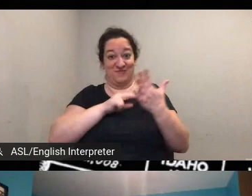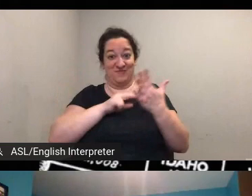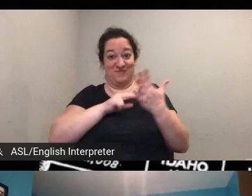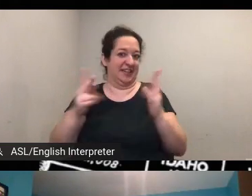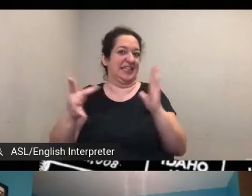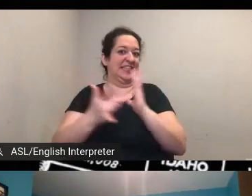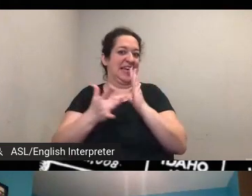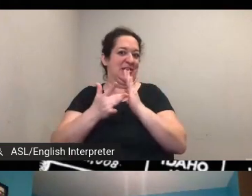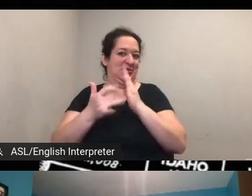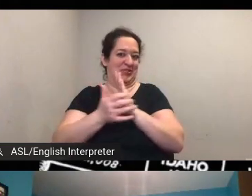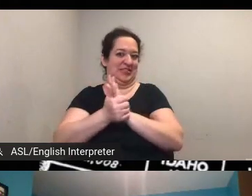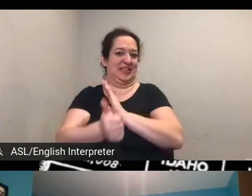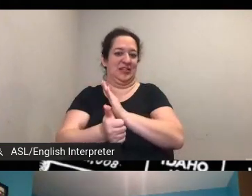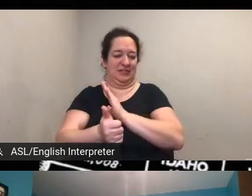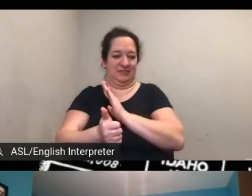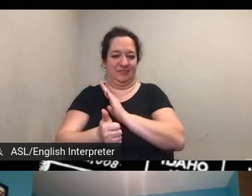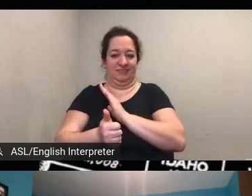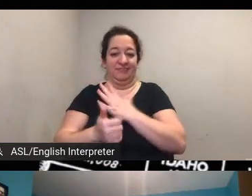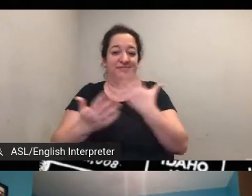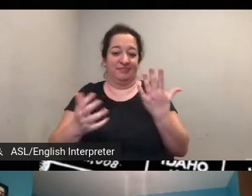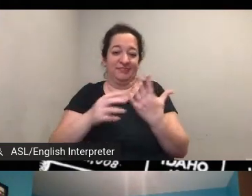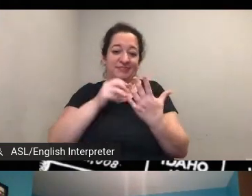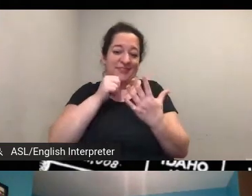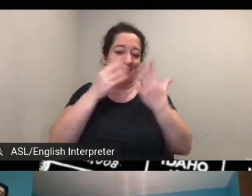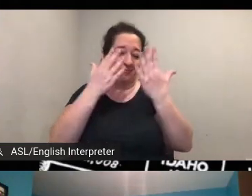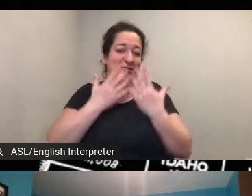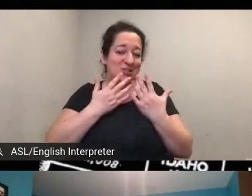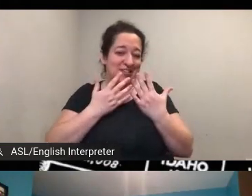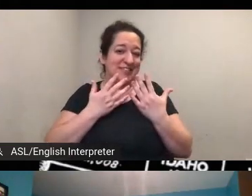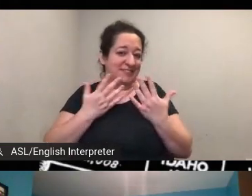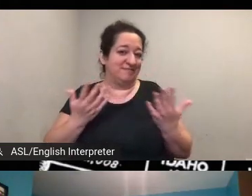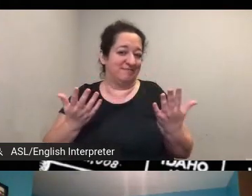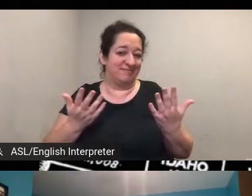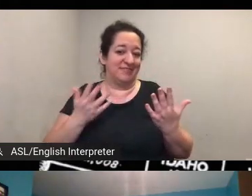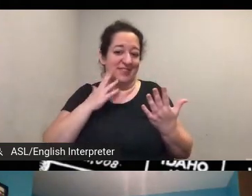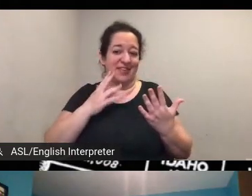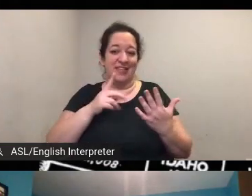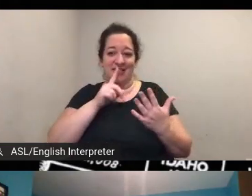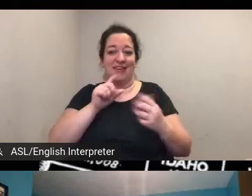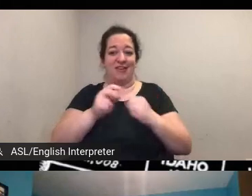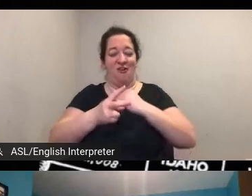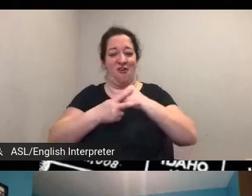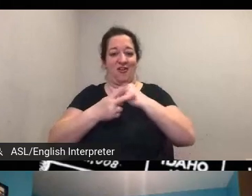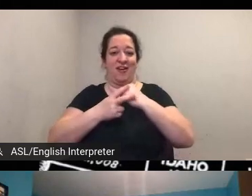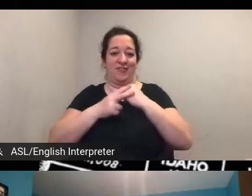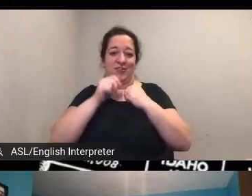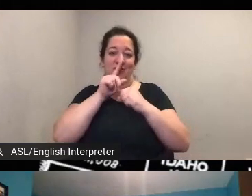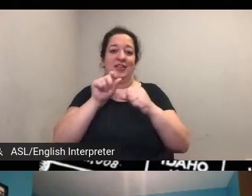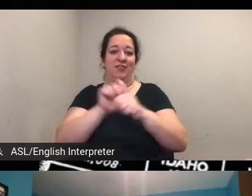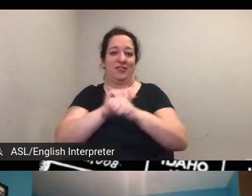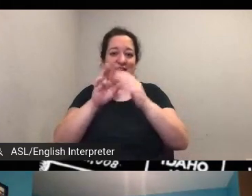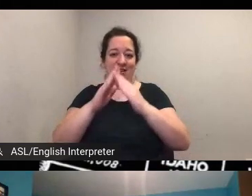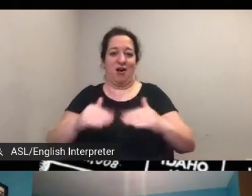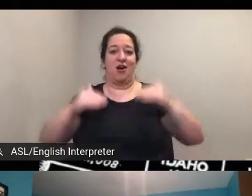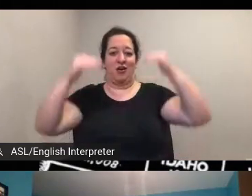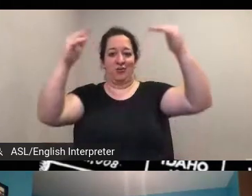unfortunately she also confirmed that the archives in puerto rico are literally under water so that's